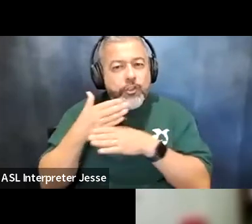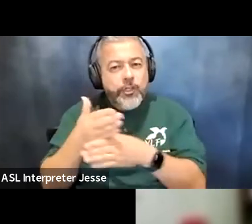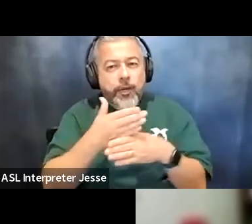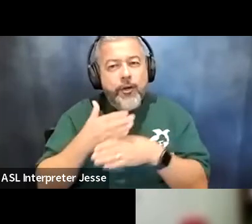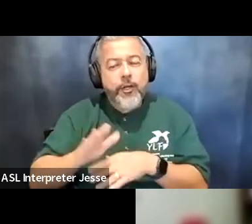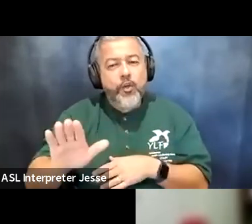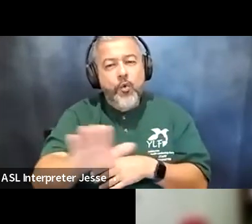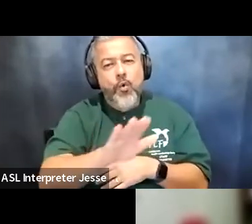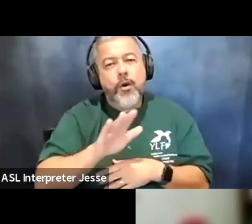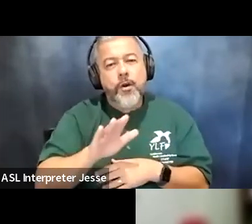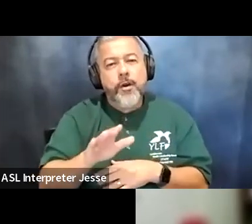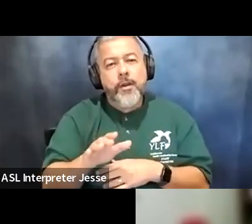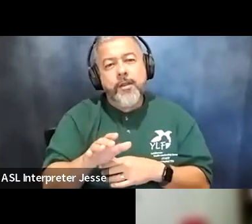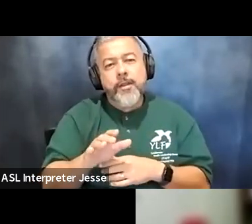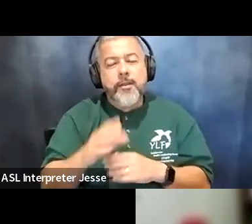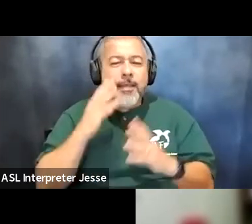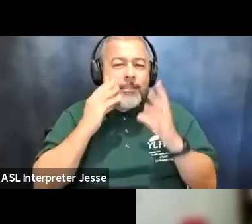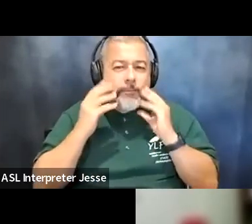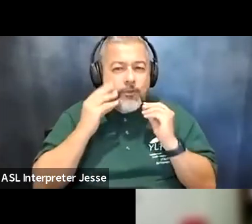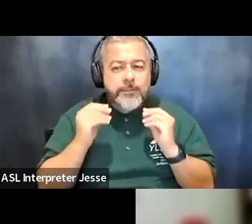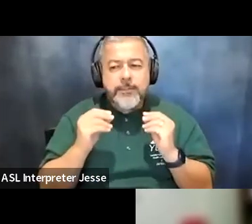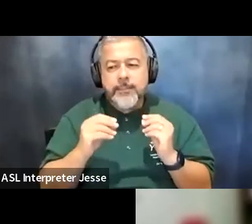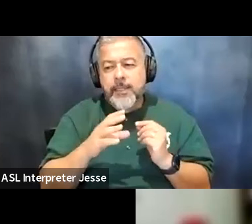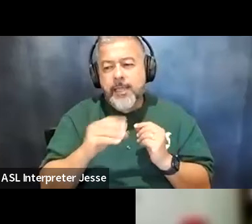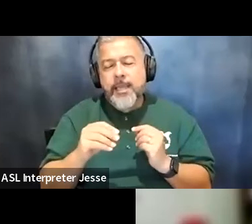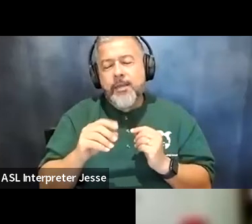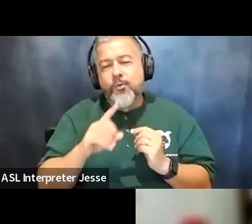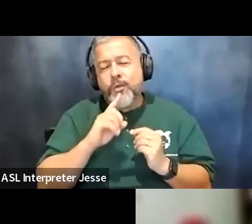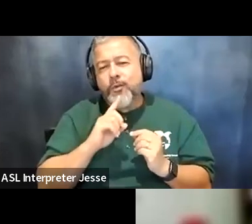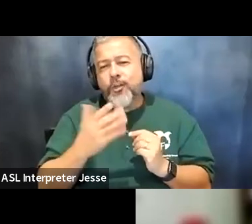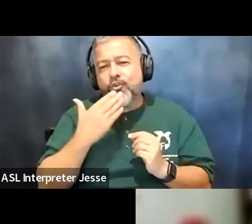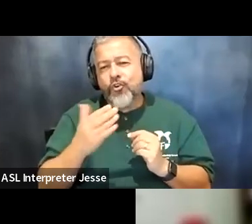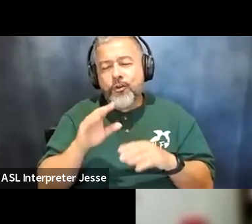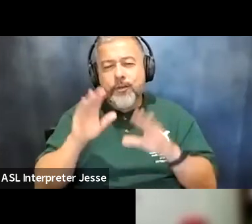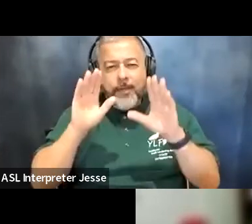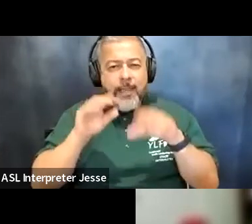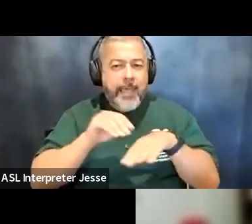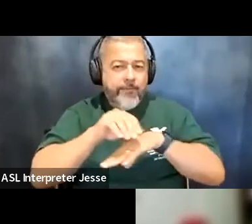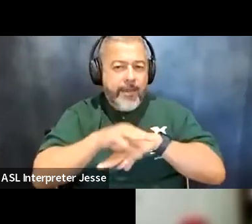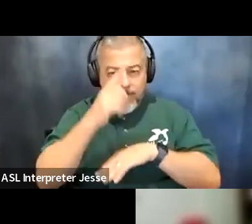your experiences and such really really great advice for our alumni i know that a lot of you